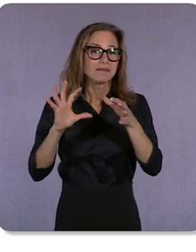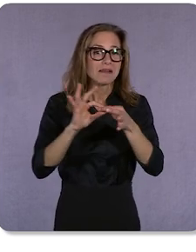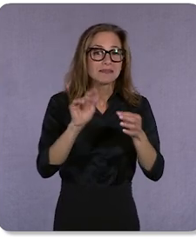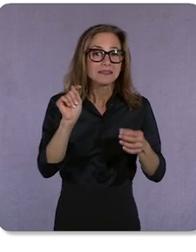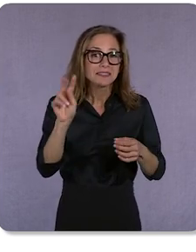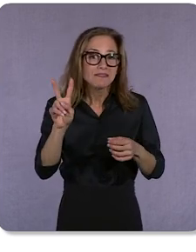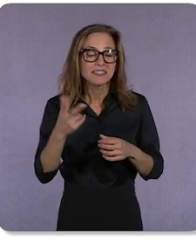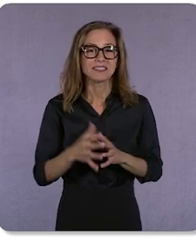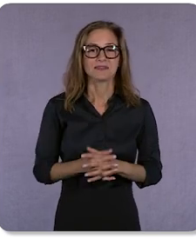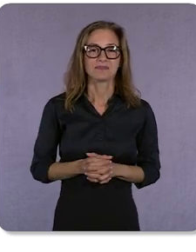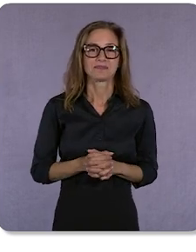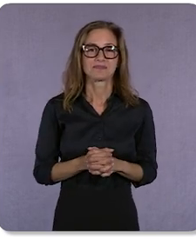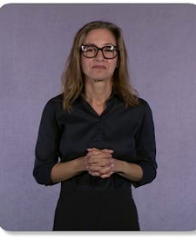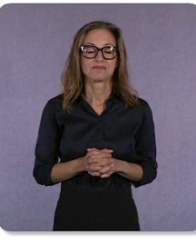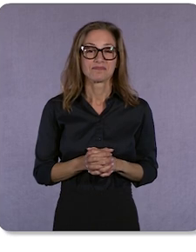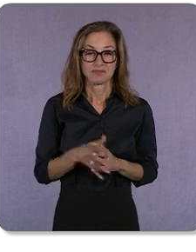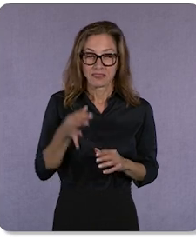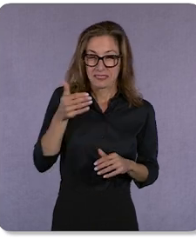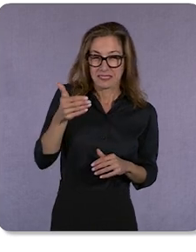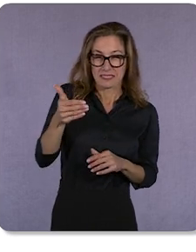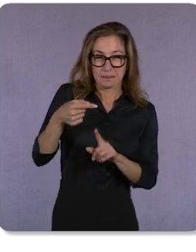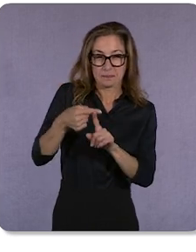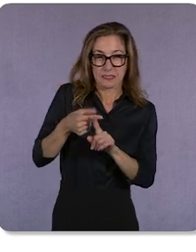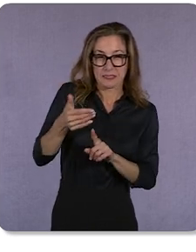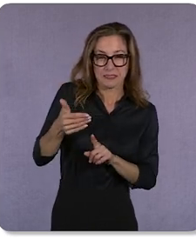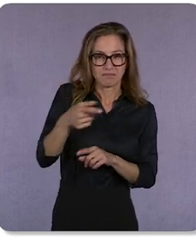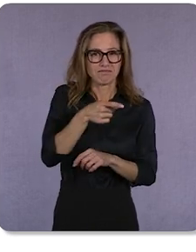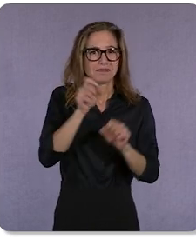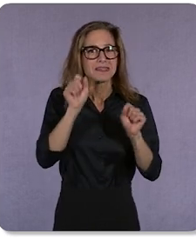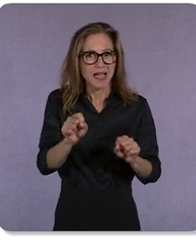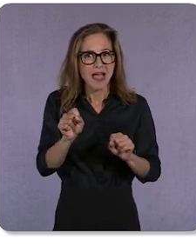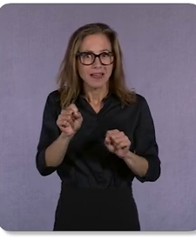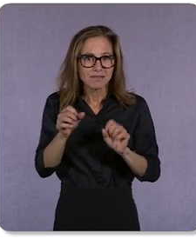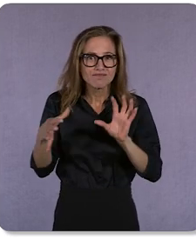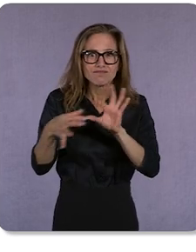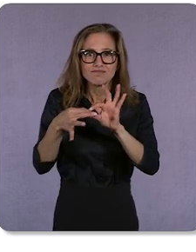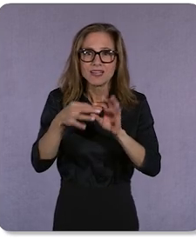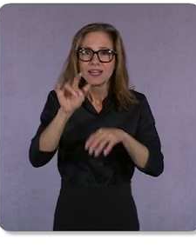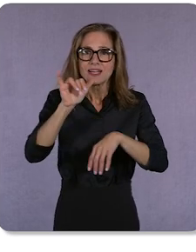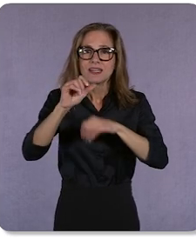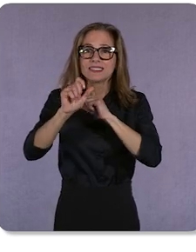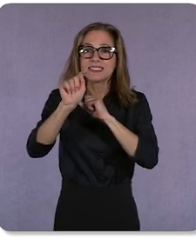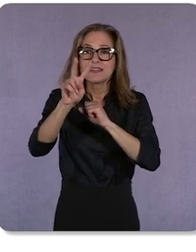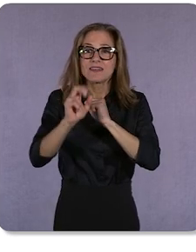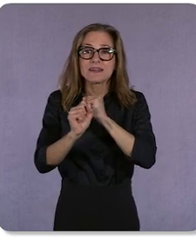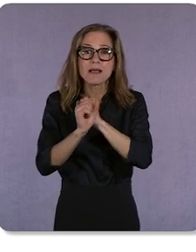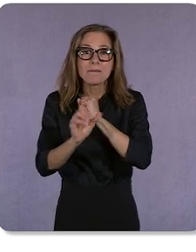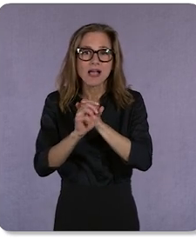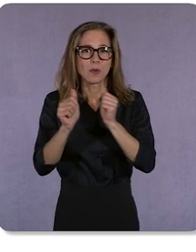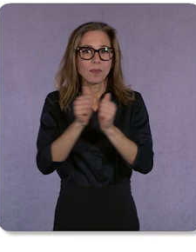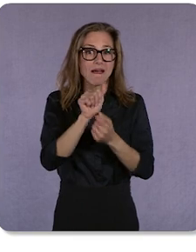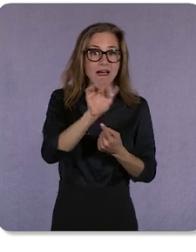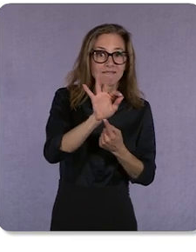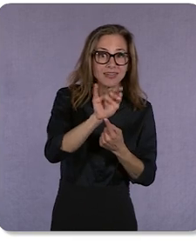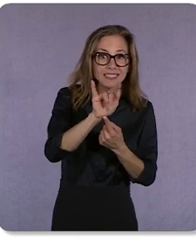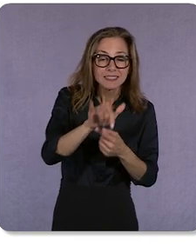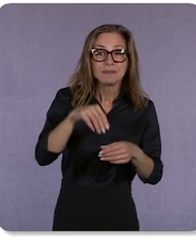In a few months’ time, you’ll be able to power your connected TV campaigns with affinity, in-market, and demo audiences with the same relevance you’ve